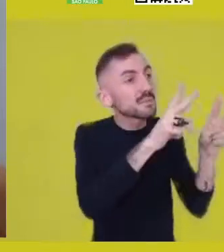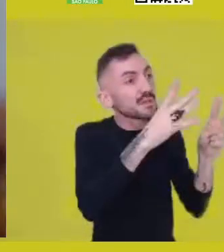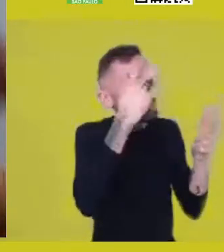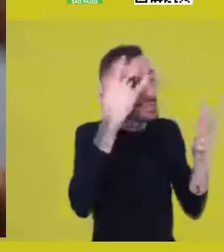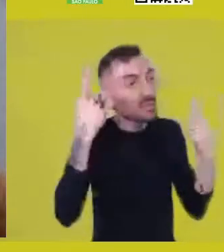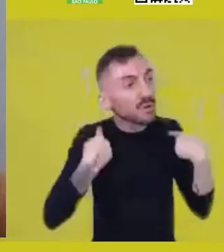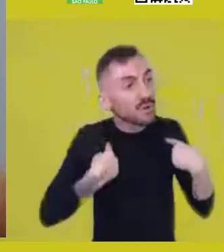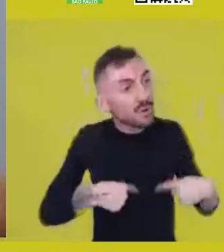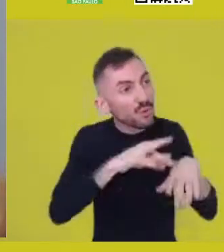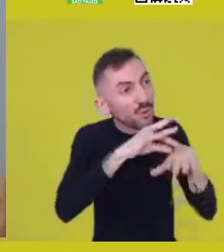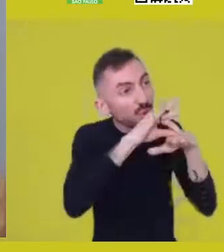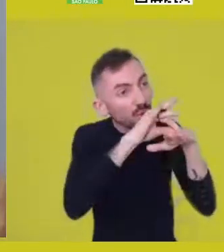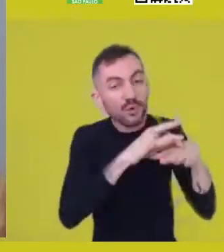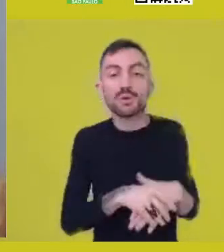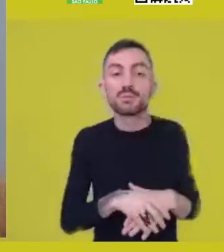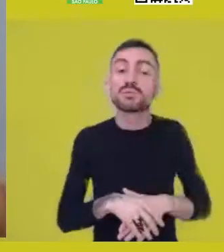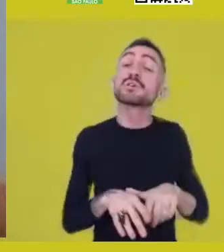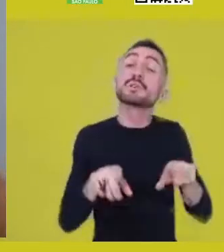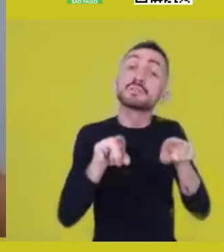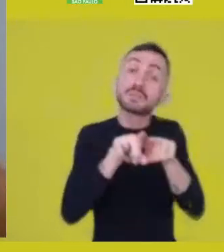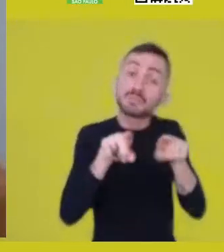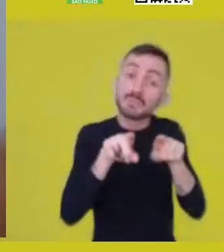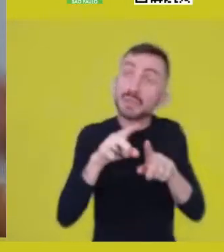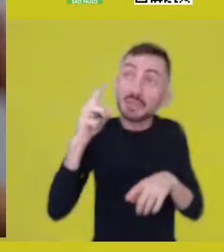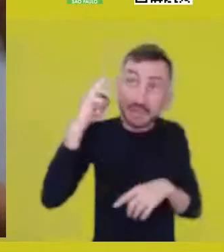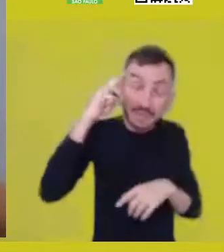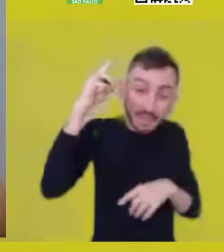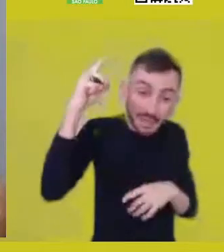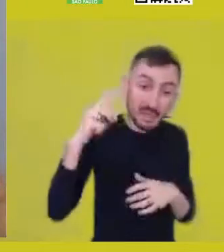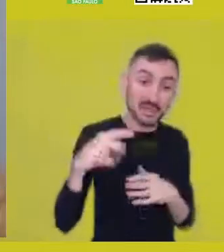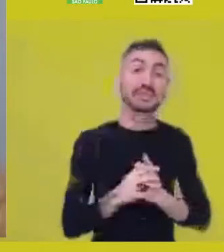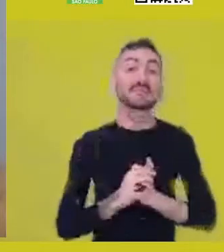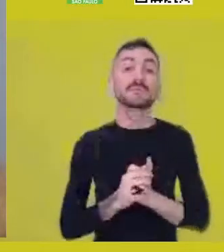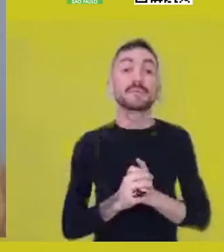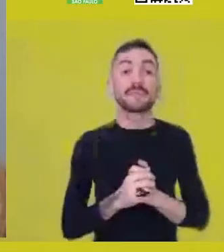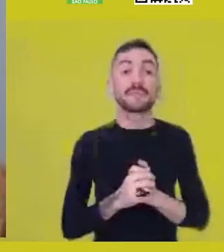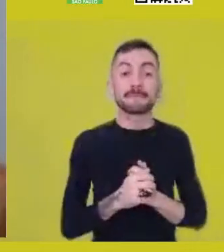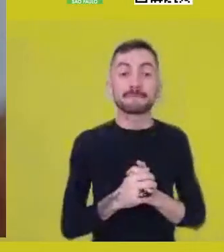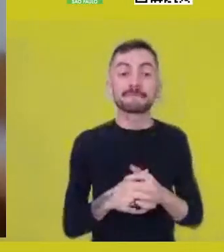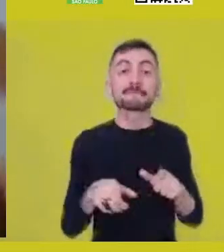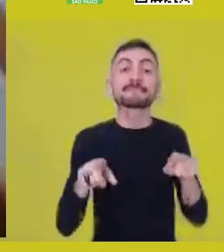in an idea, in an enunciation,